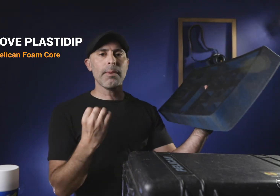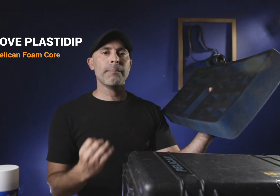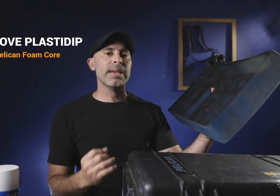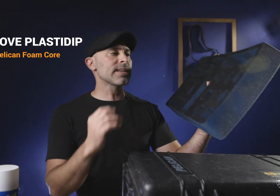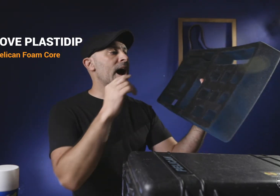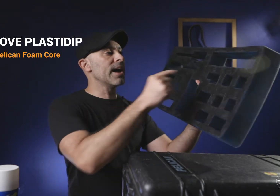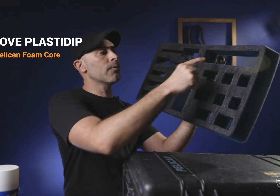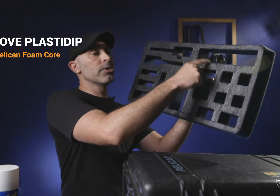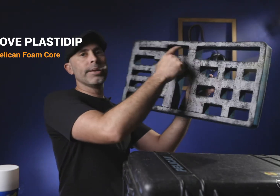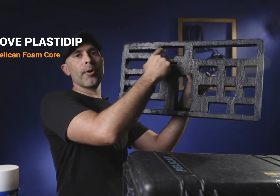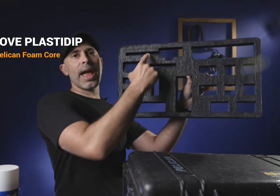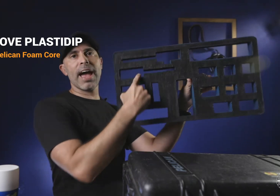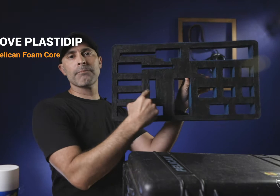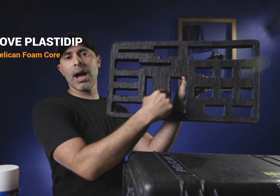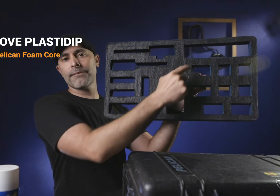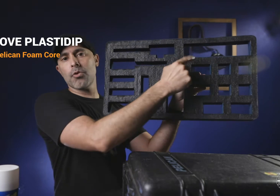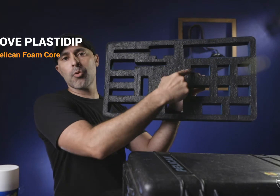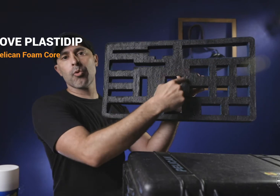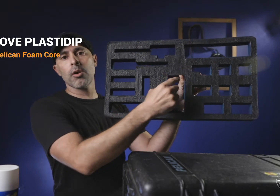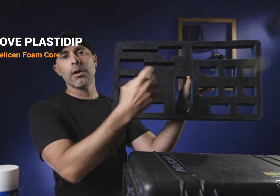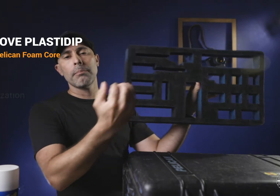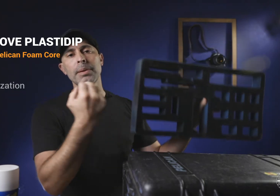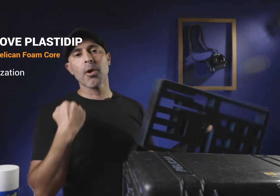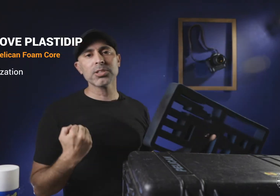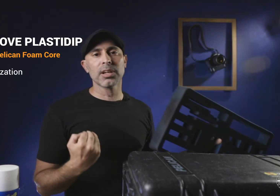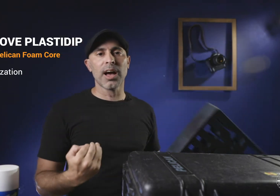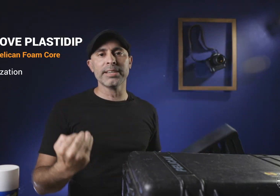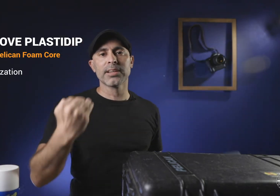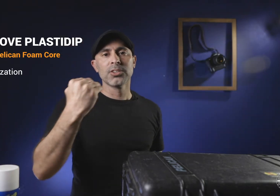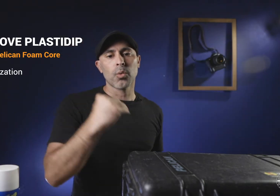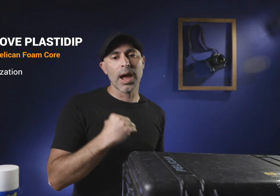about me is I really want to have my foam core be personalized to what I'm